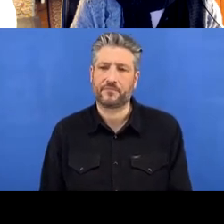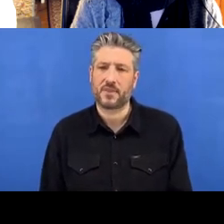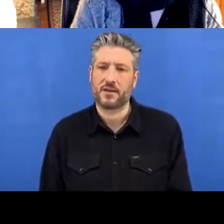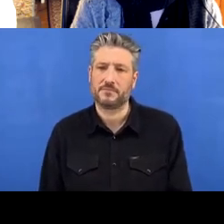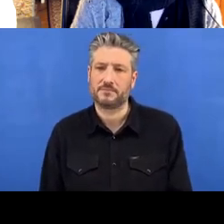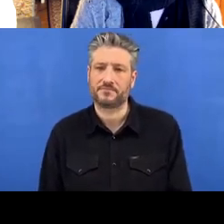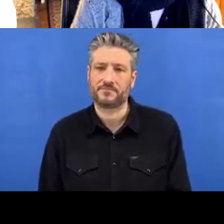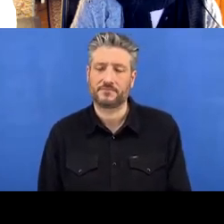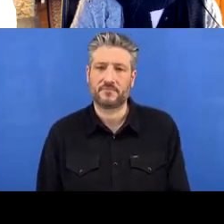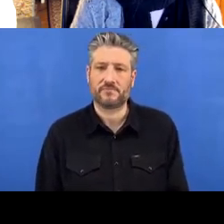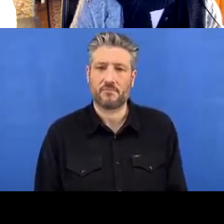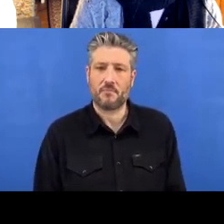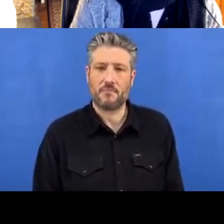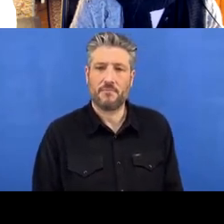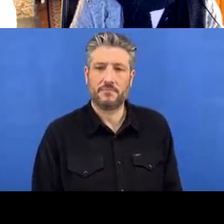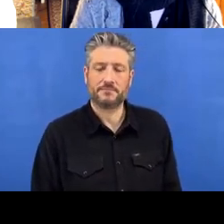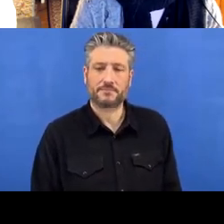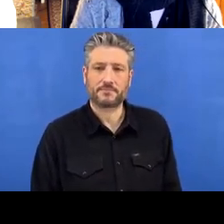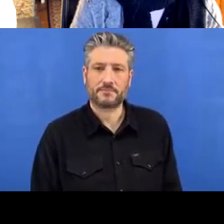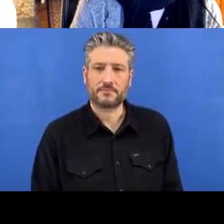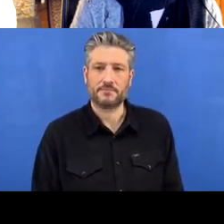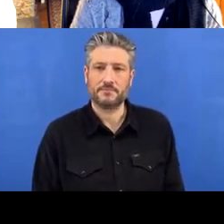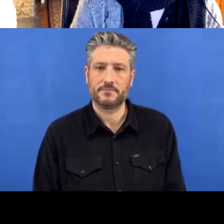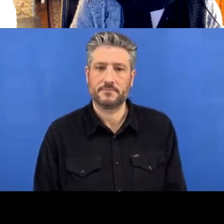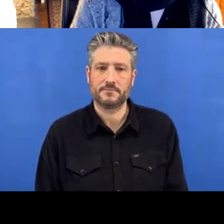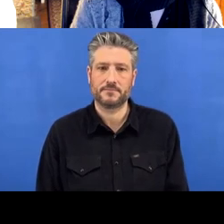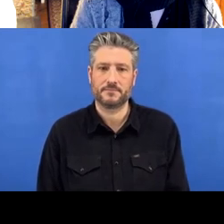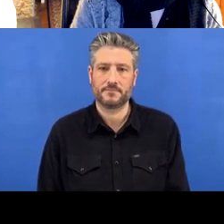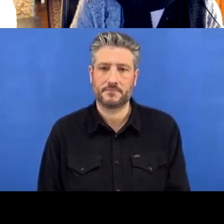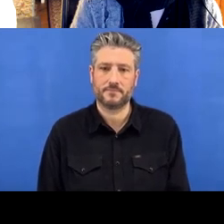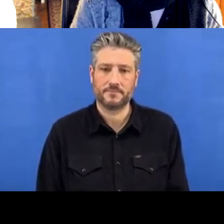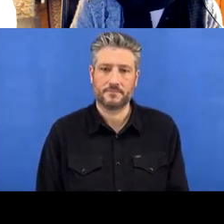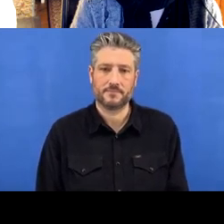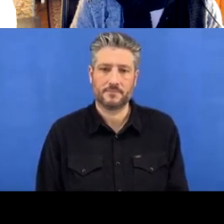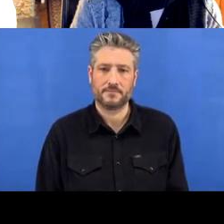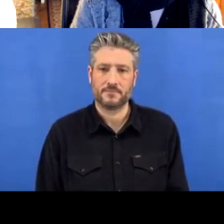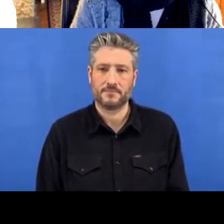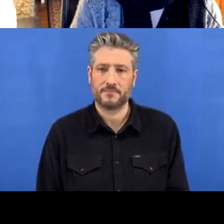and then when I click ‘File’ > ‘New Project’,